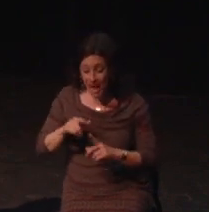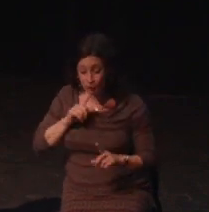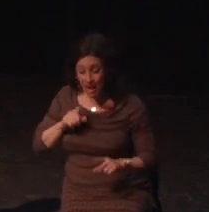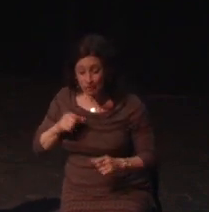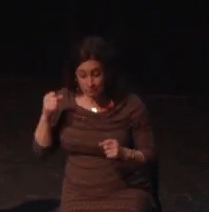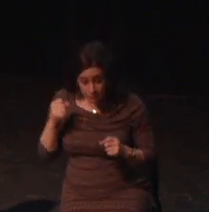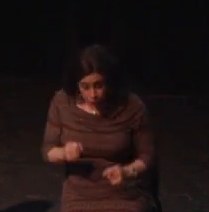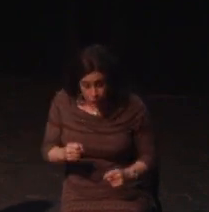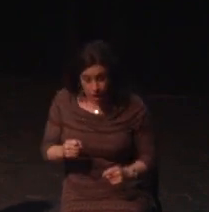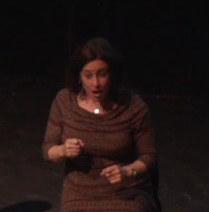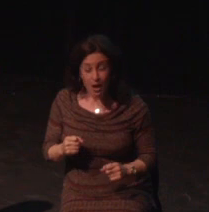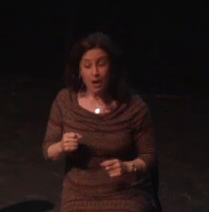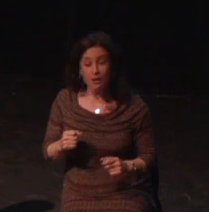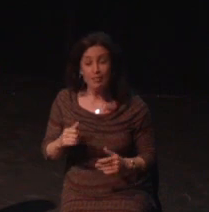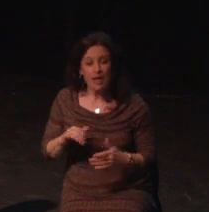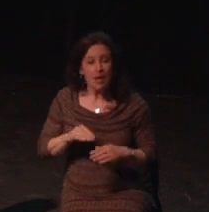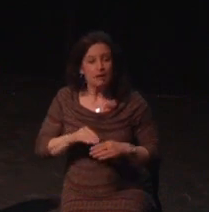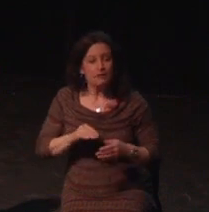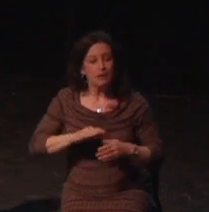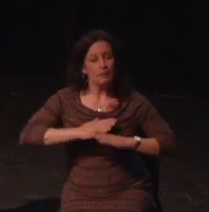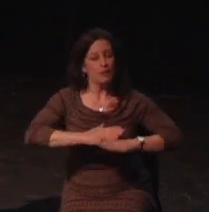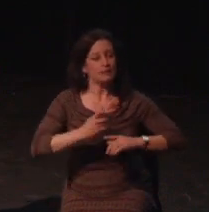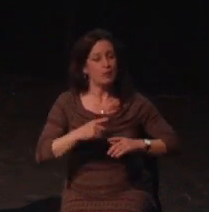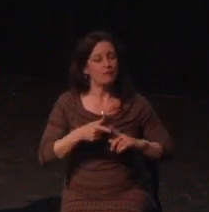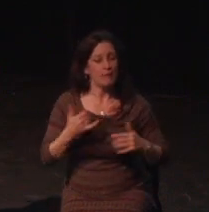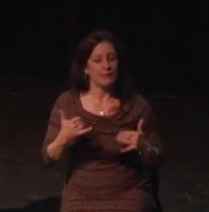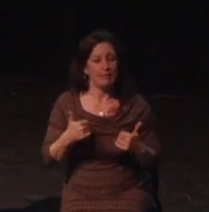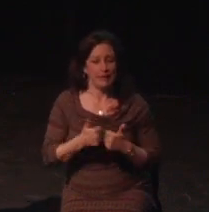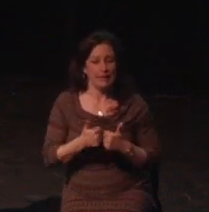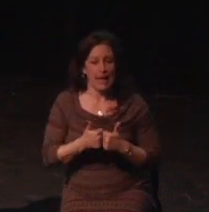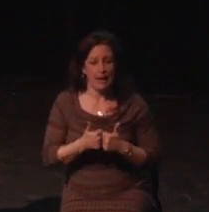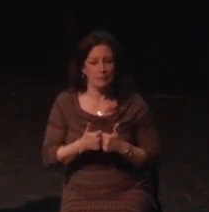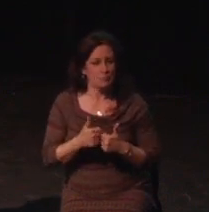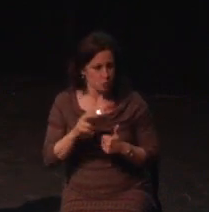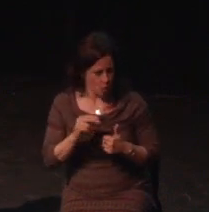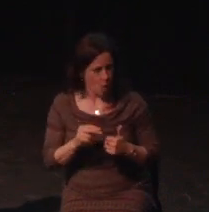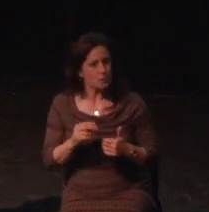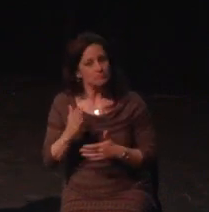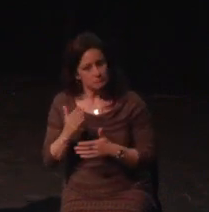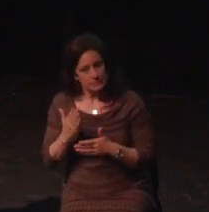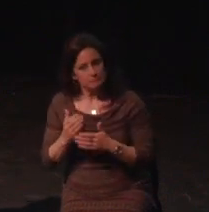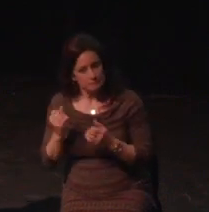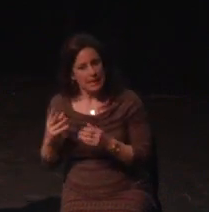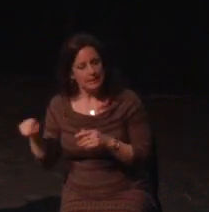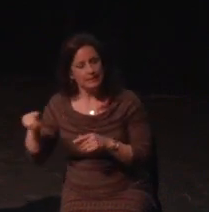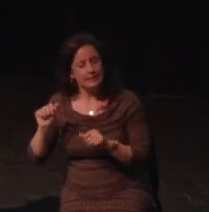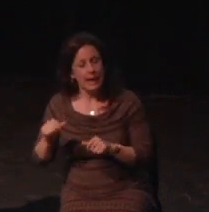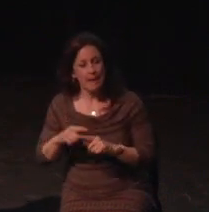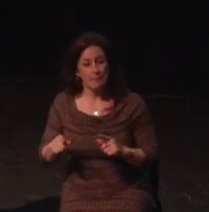It is a brilliant thing. I deeply adore this industry and everything it does for me.